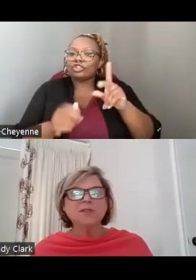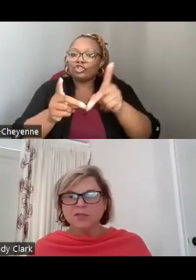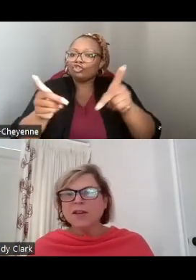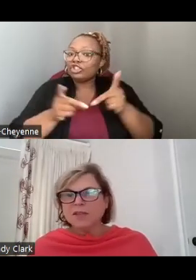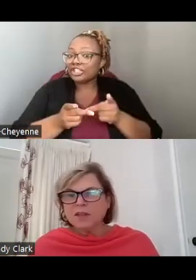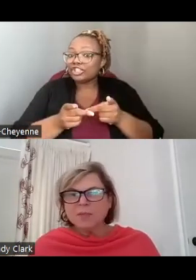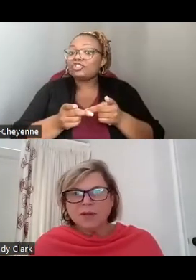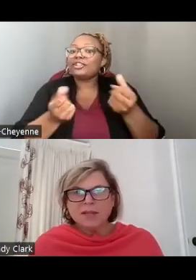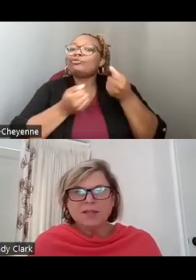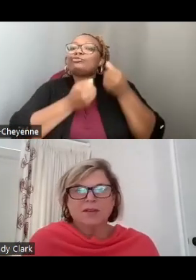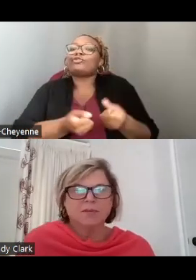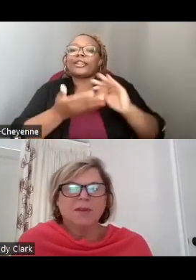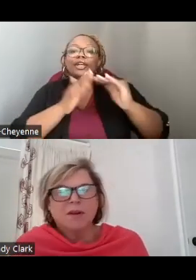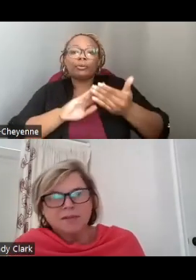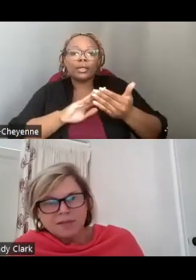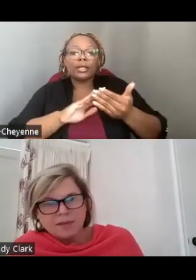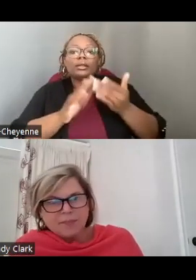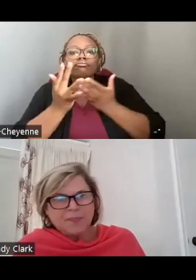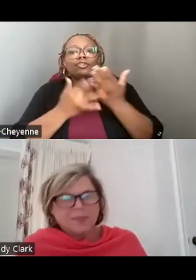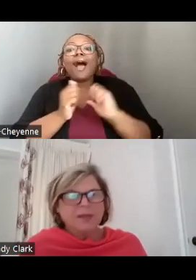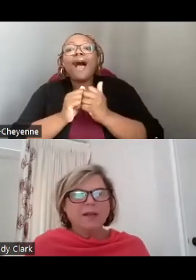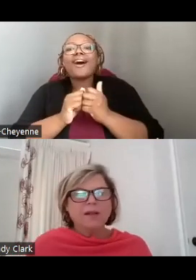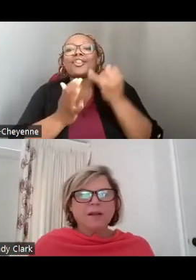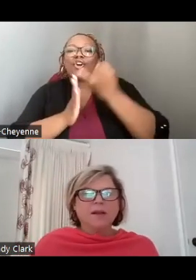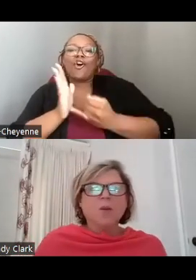STRENGTHEN COMMUNITIES THROUGH THE ARTS.